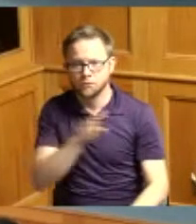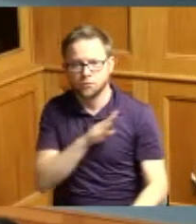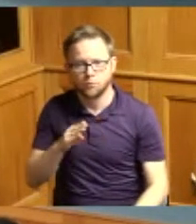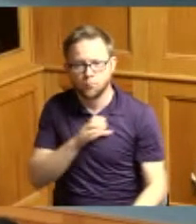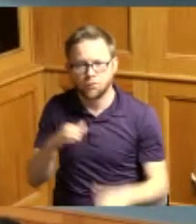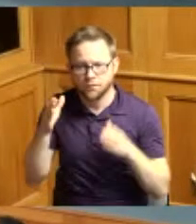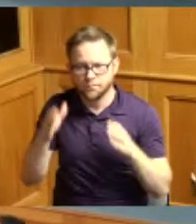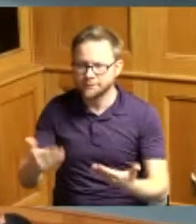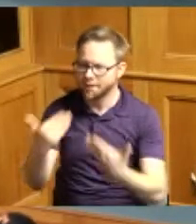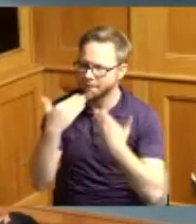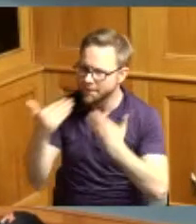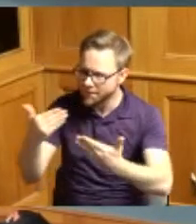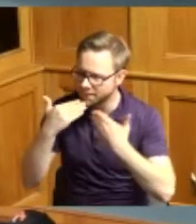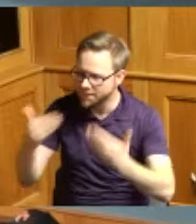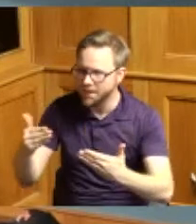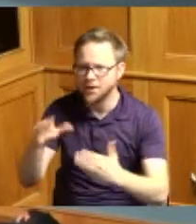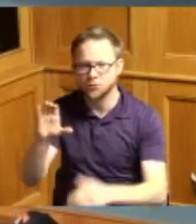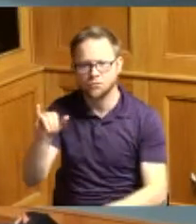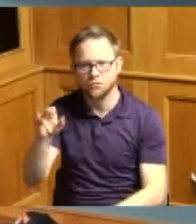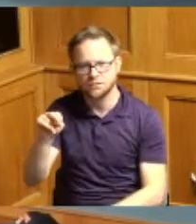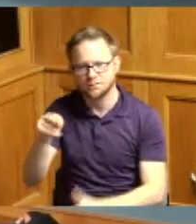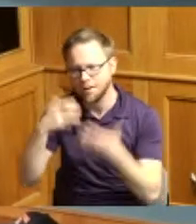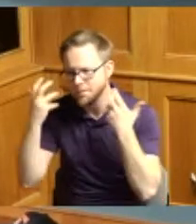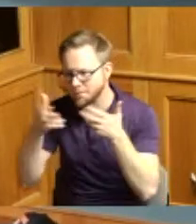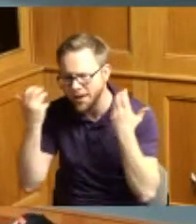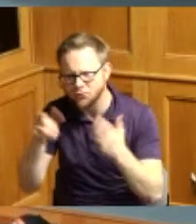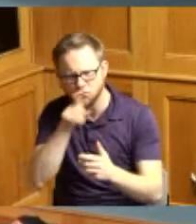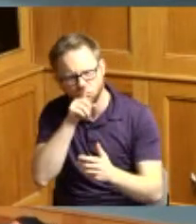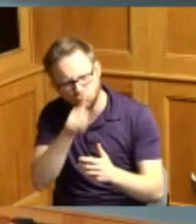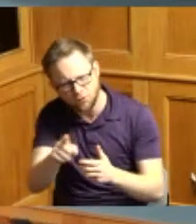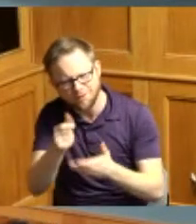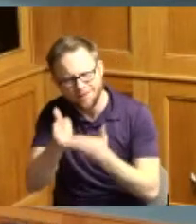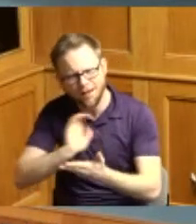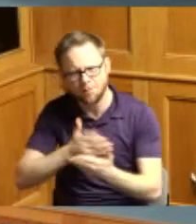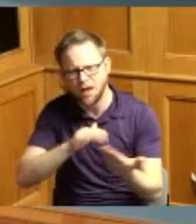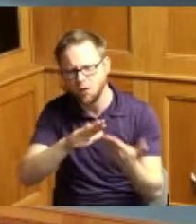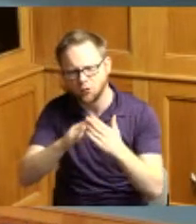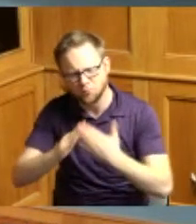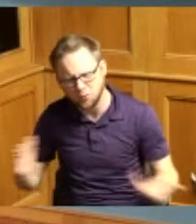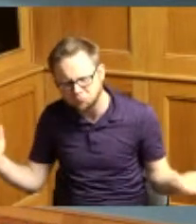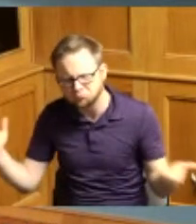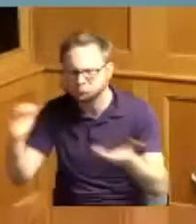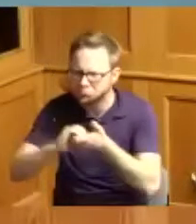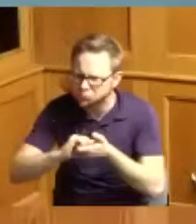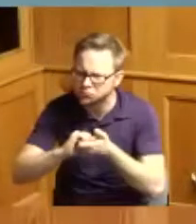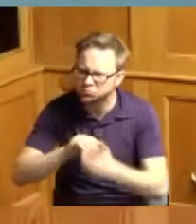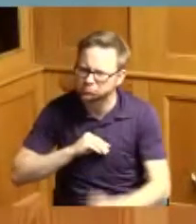Cincinnati Bengals for uniting our community and giving us a much-needed morale boost during these